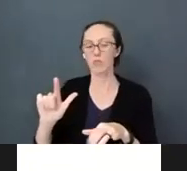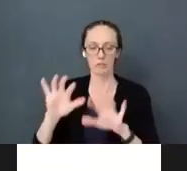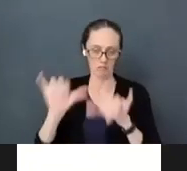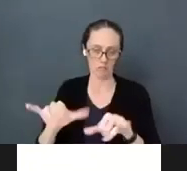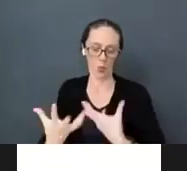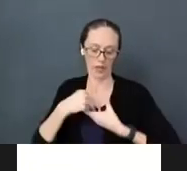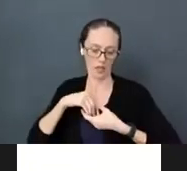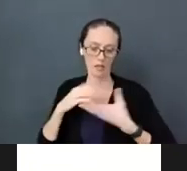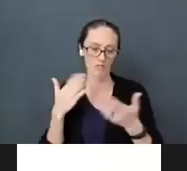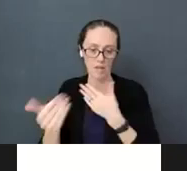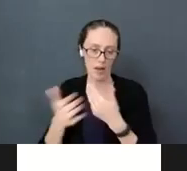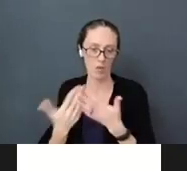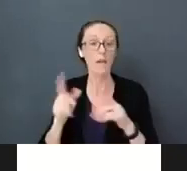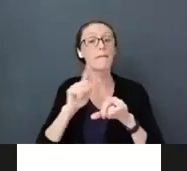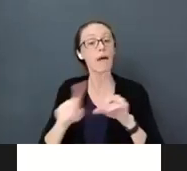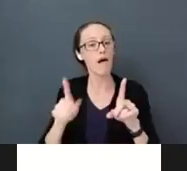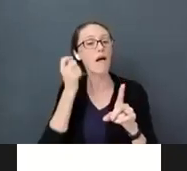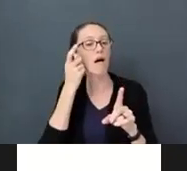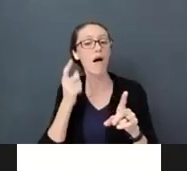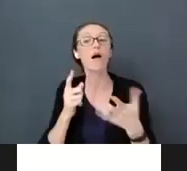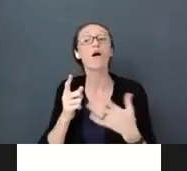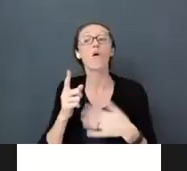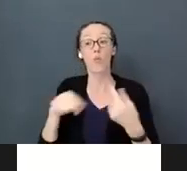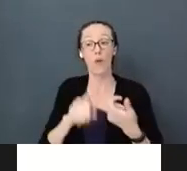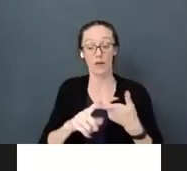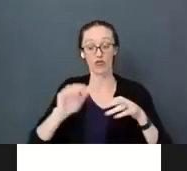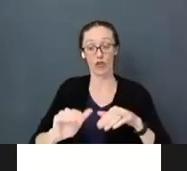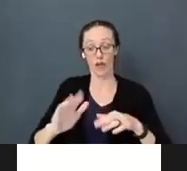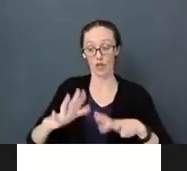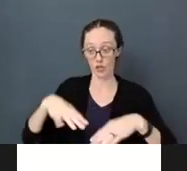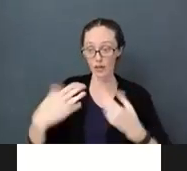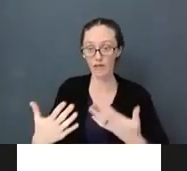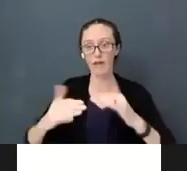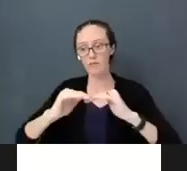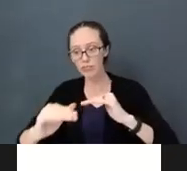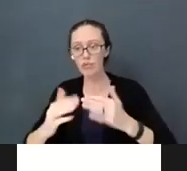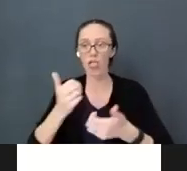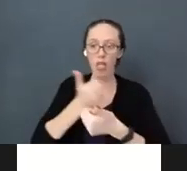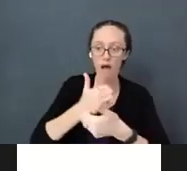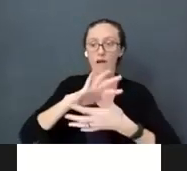Our body will produce les once the child is given that. When a baby is learning to walk,